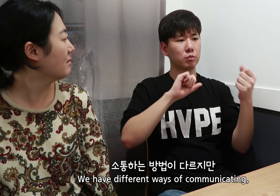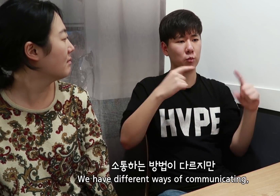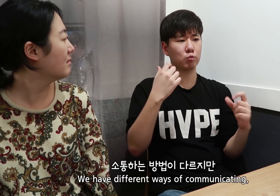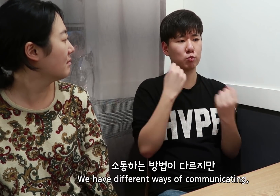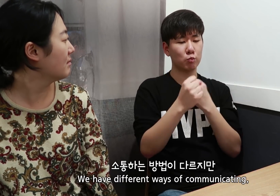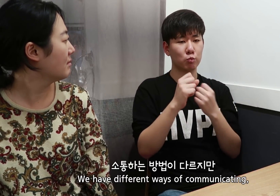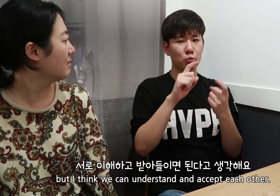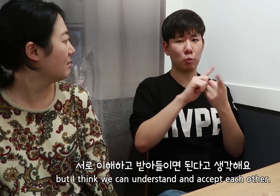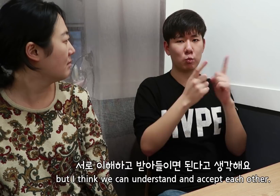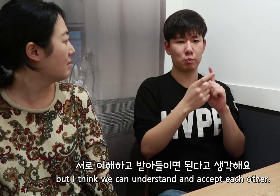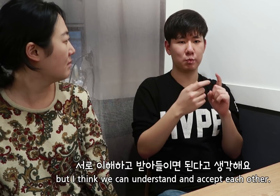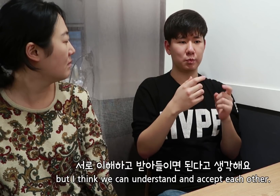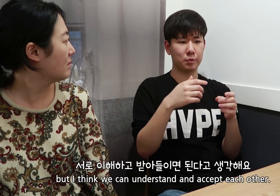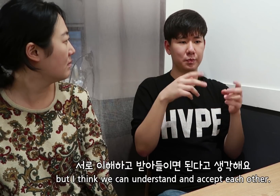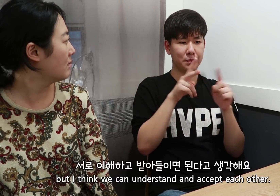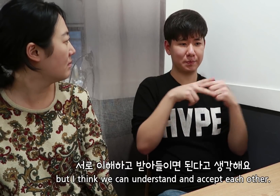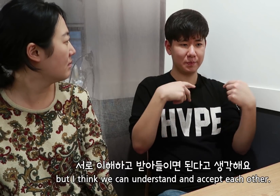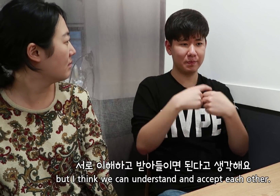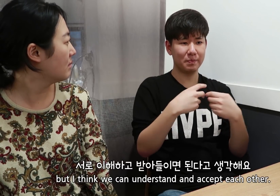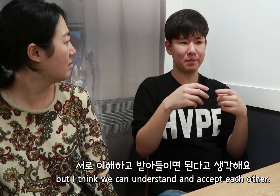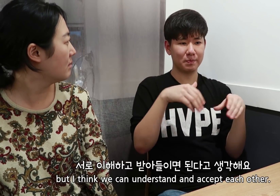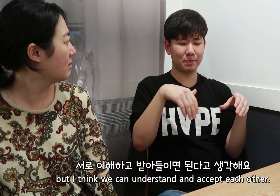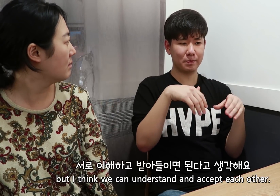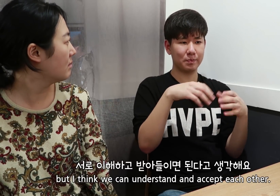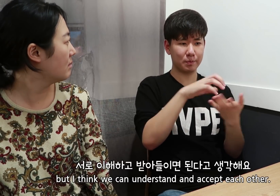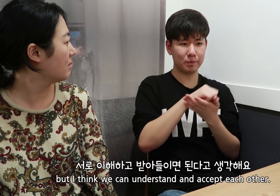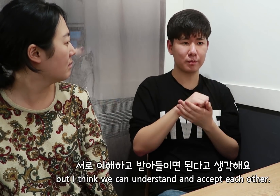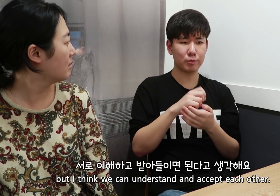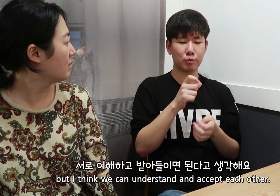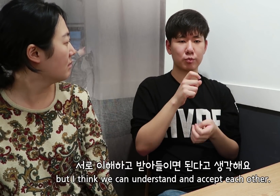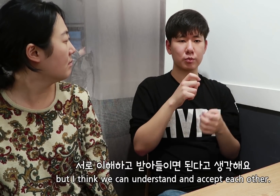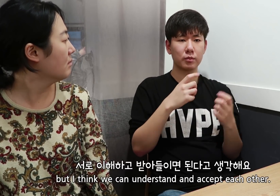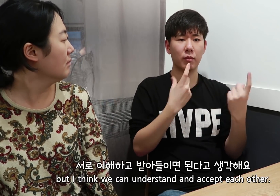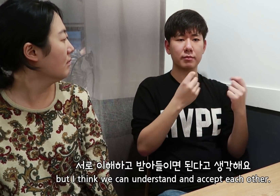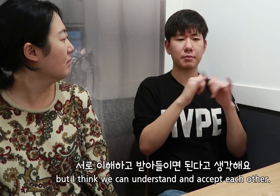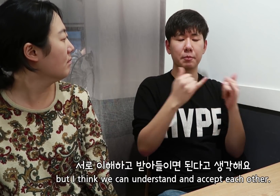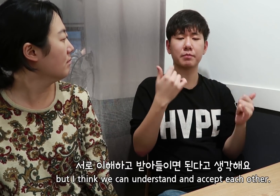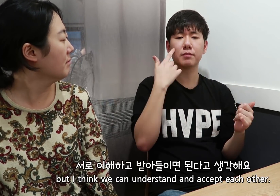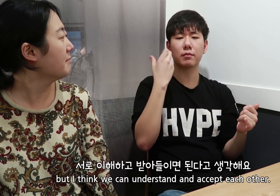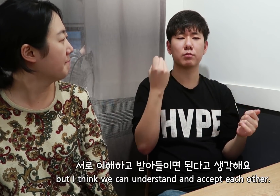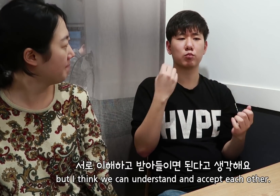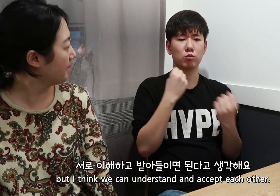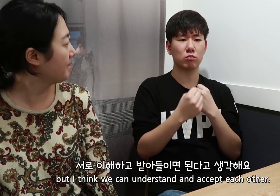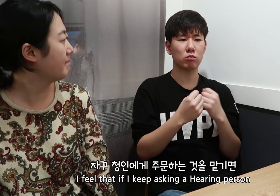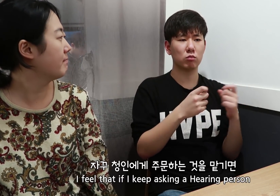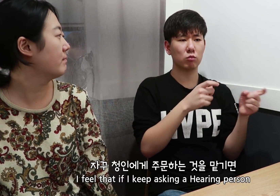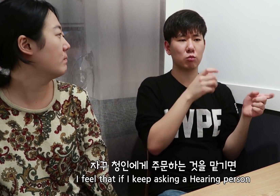We have different ways of communicating, but I think we can understand and accept each other.